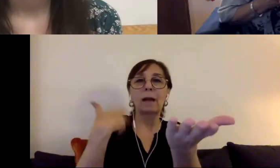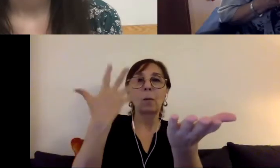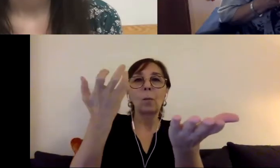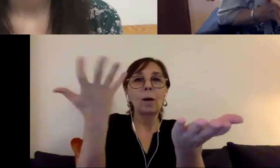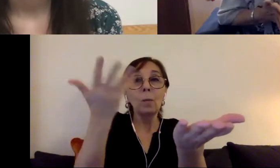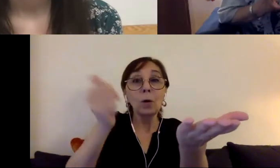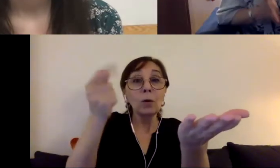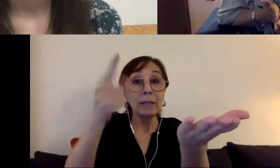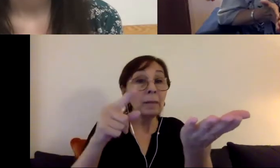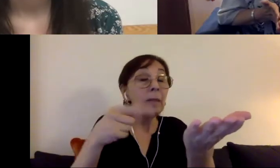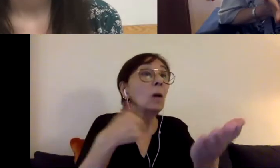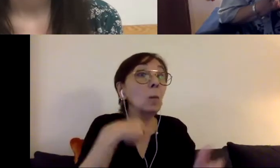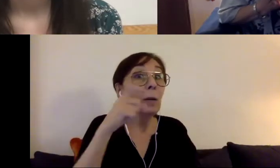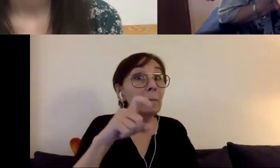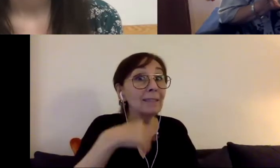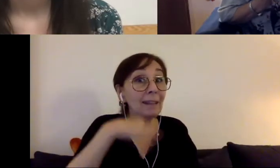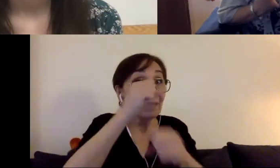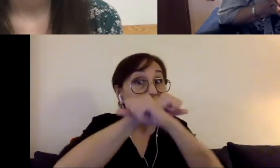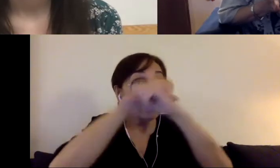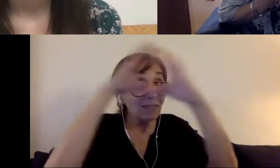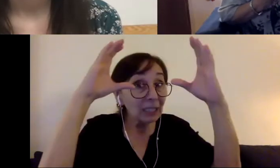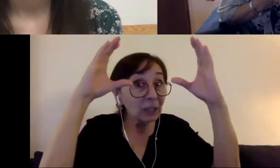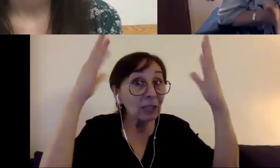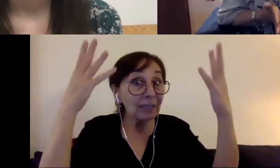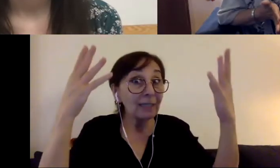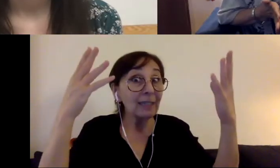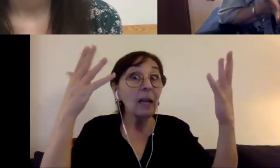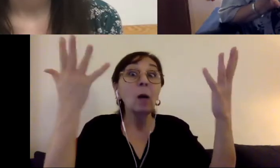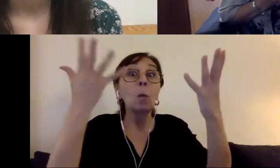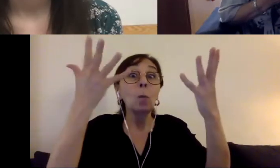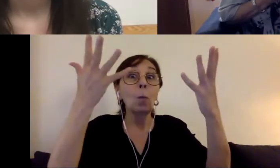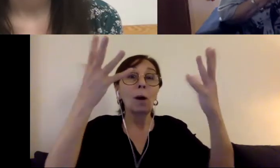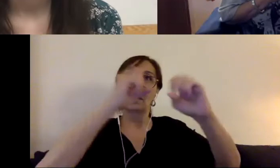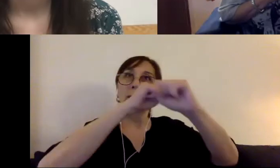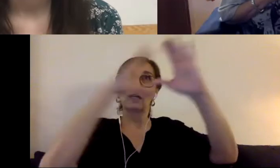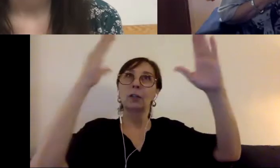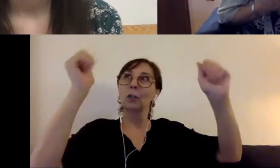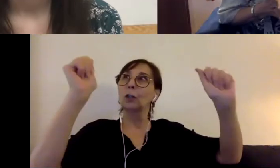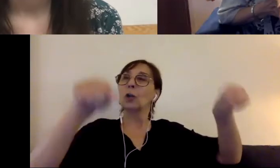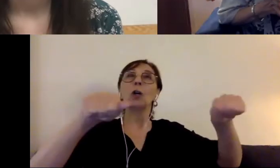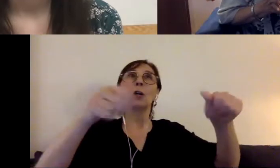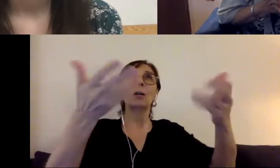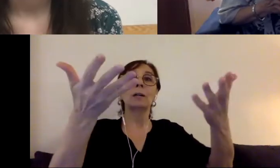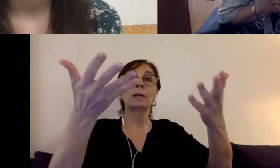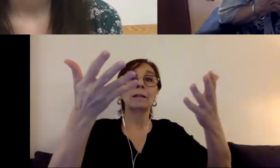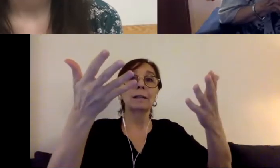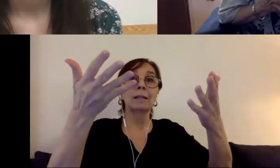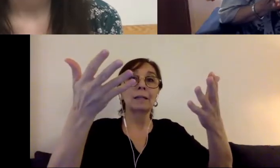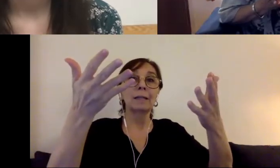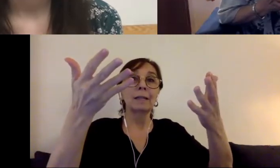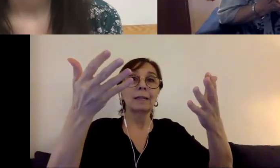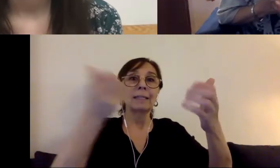need to have a vision of what could happen, but– sorry about the clanking–but